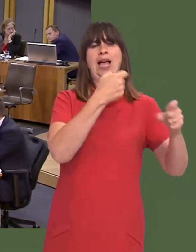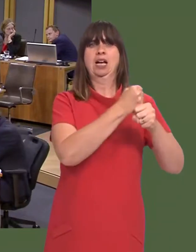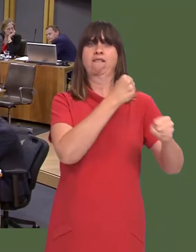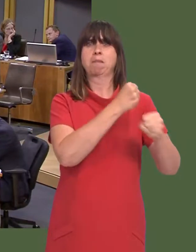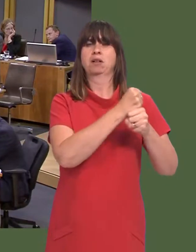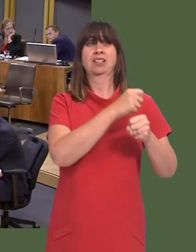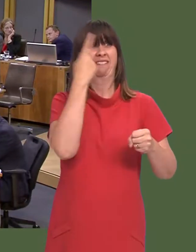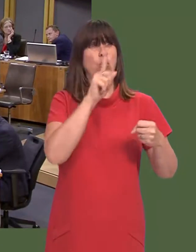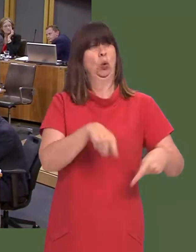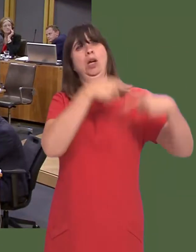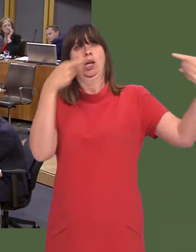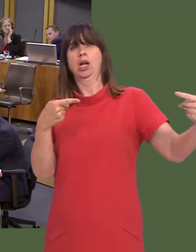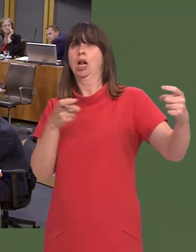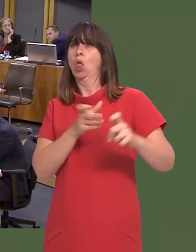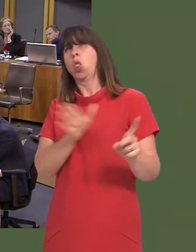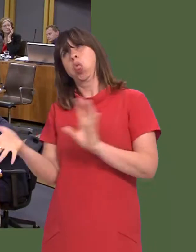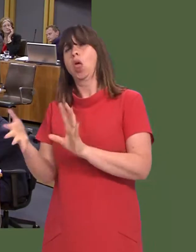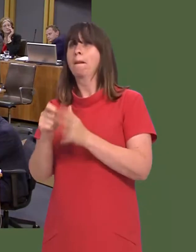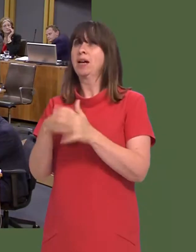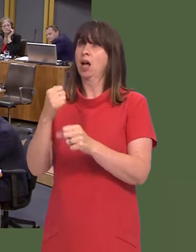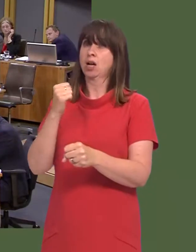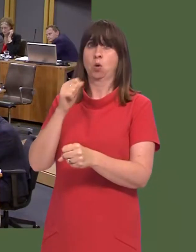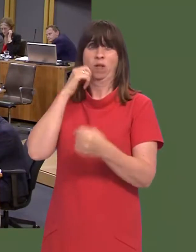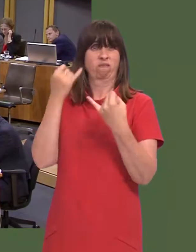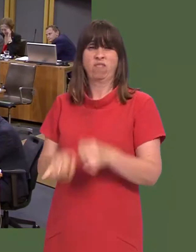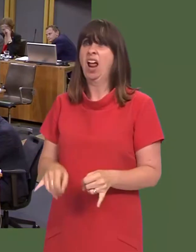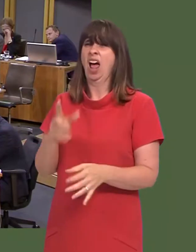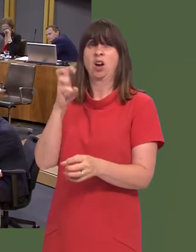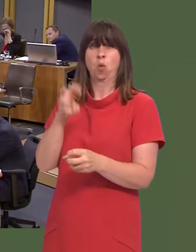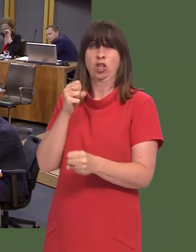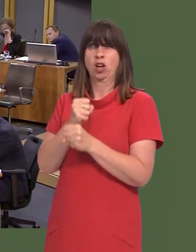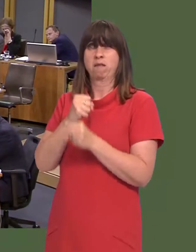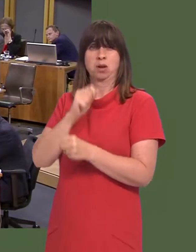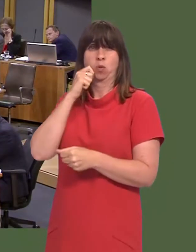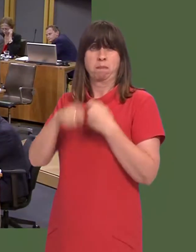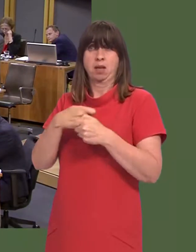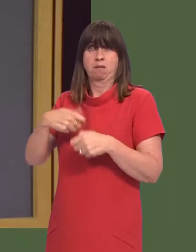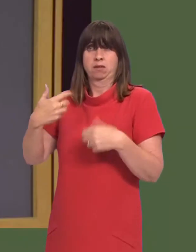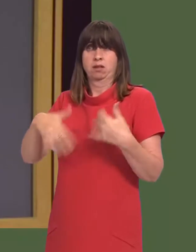Government is likely to fail anyway, but will also do the Welsh Government no good in its